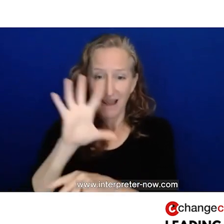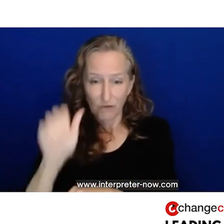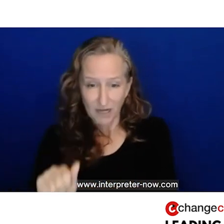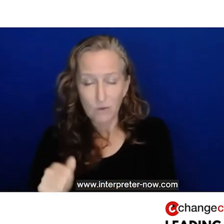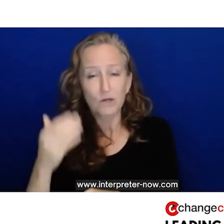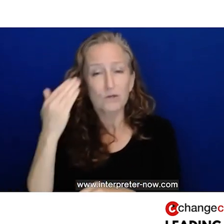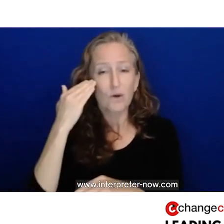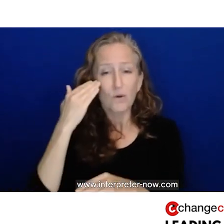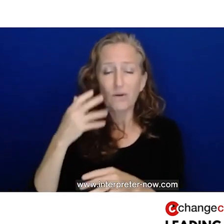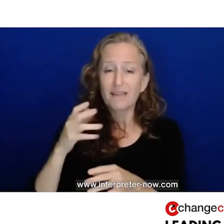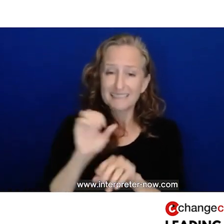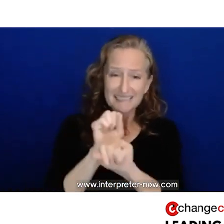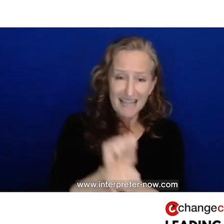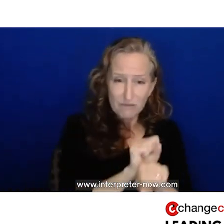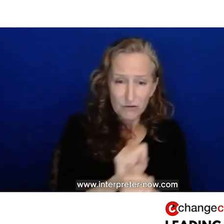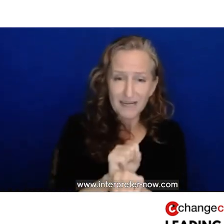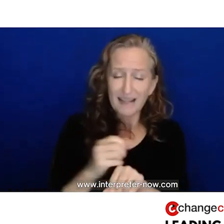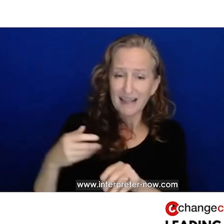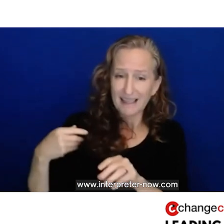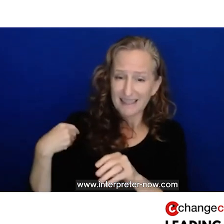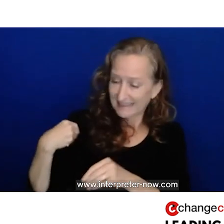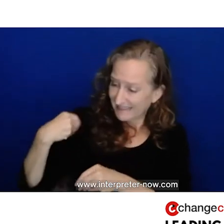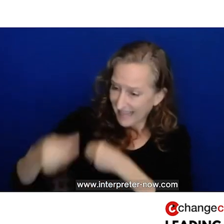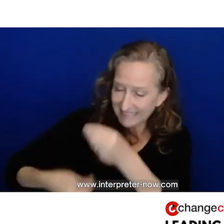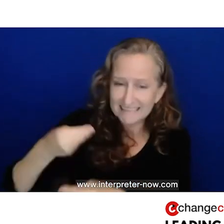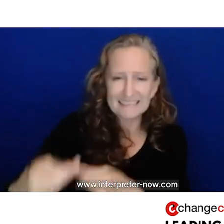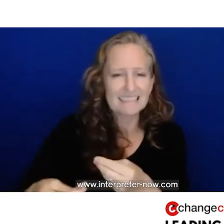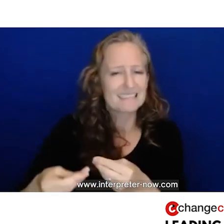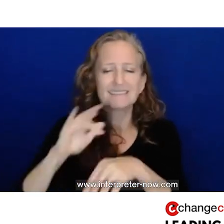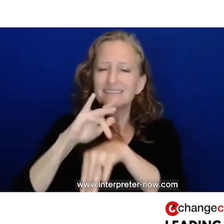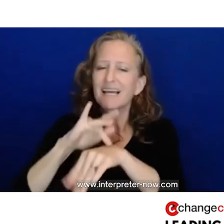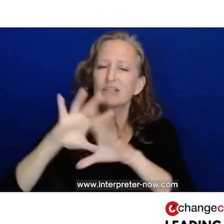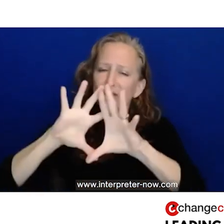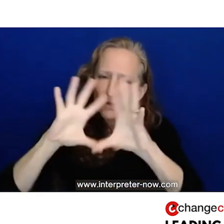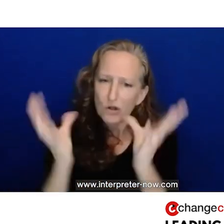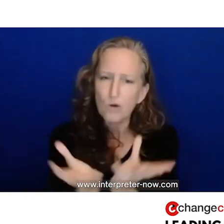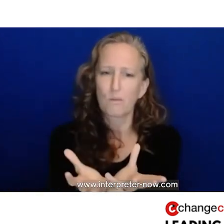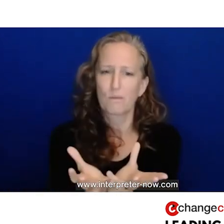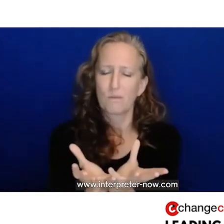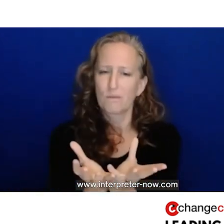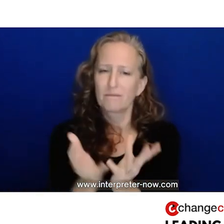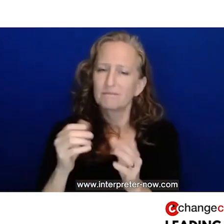of Africa. Because we know now that the long legacy of slavery has cut across the globe